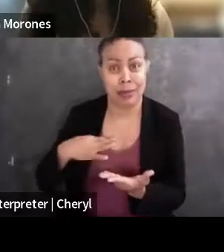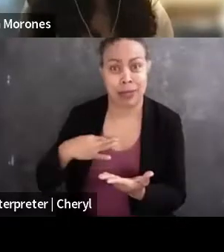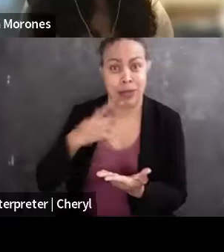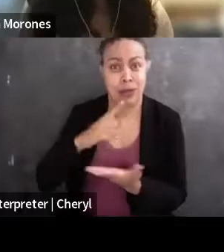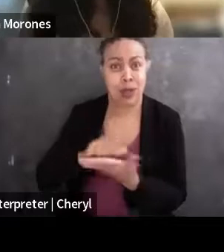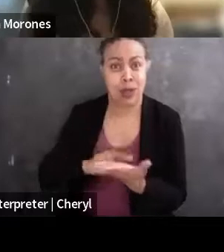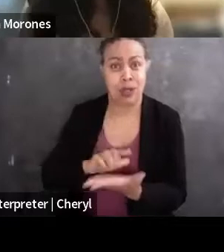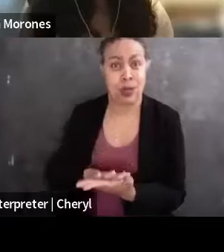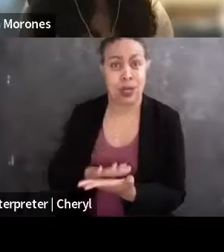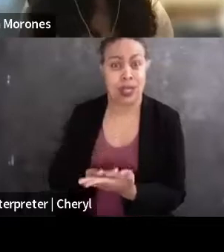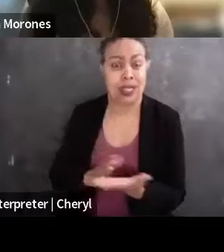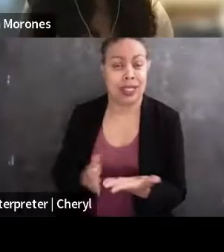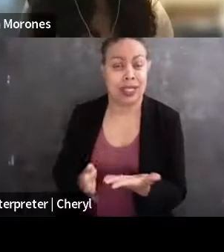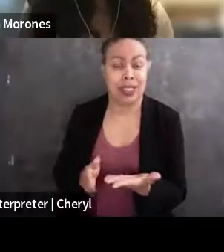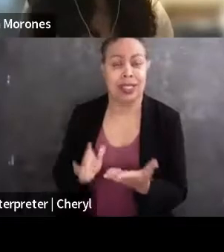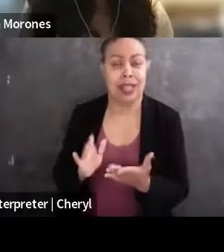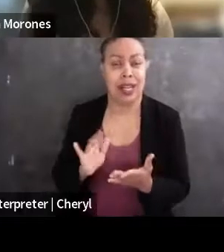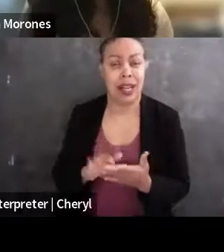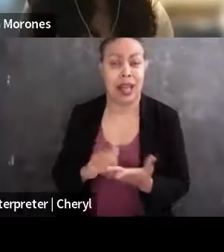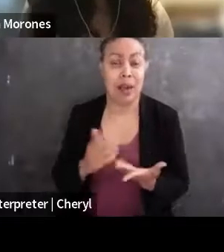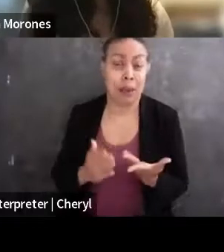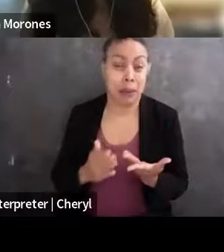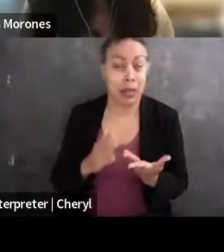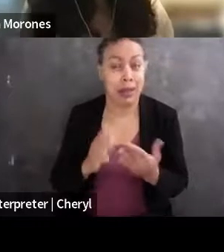that could increase your chances of going to law school.